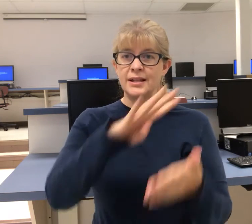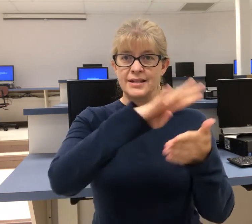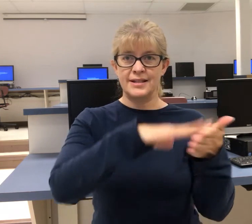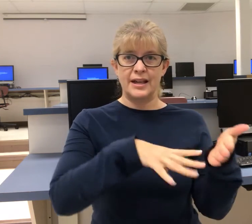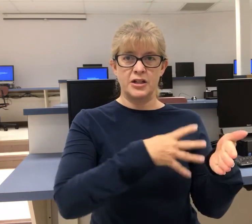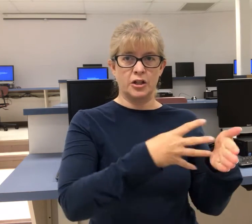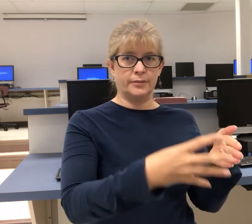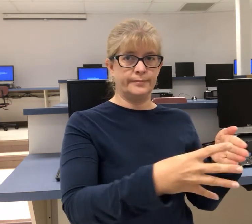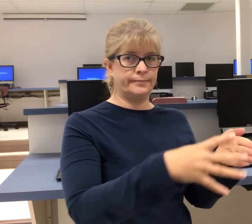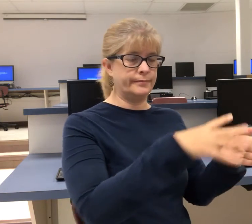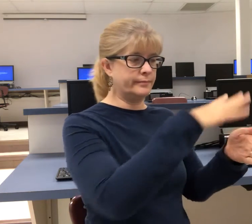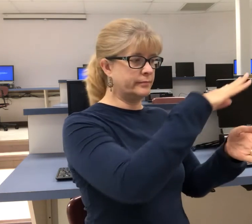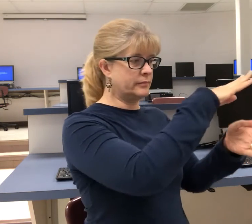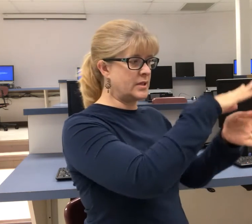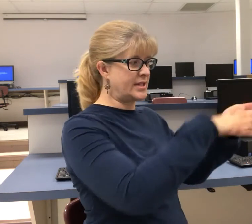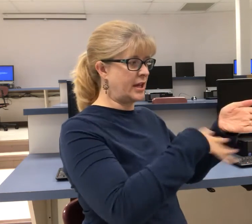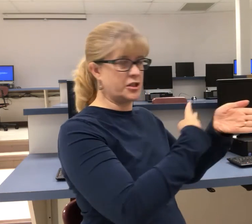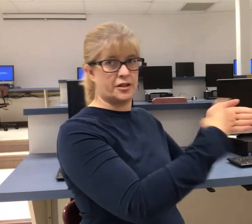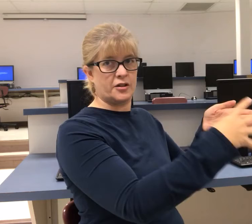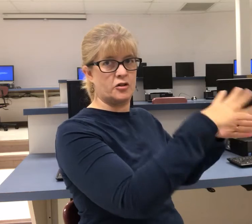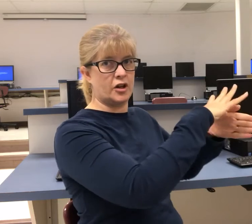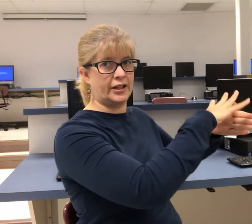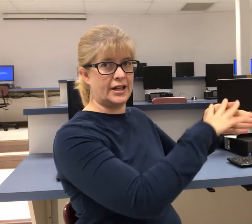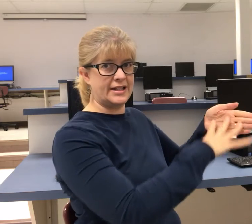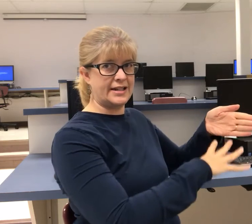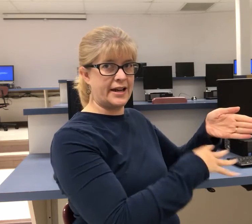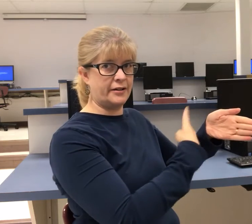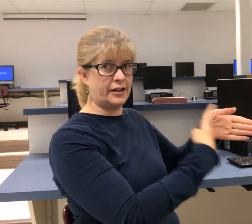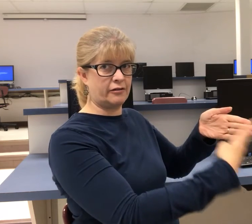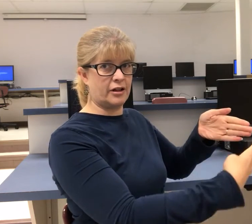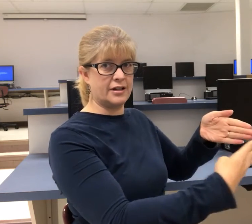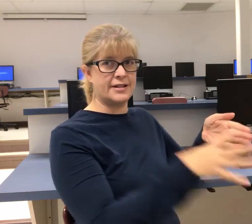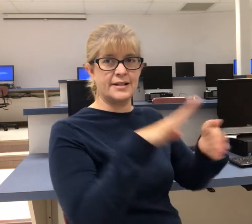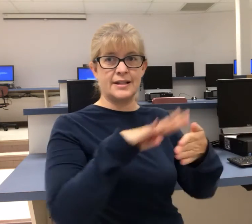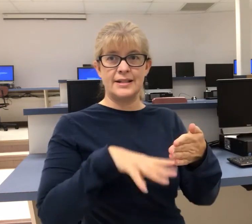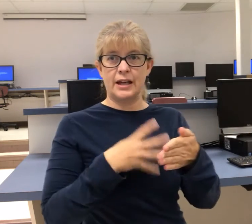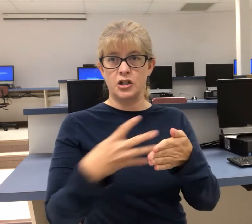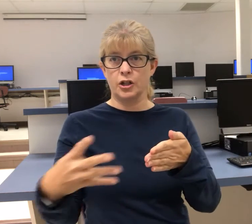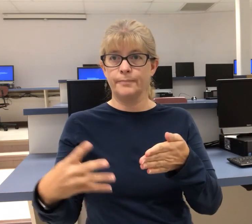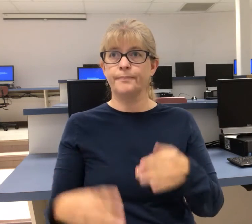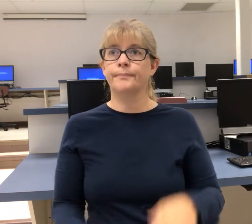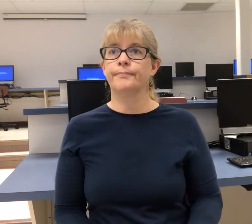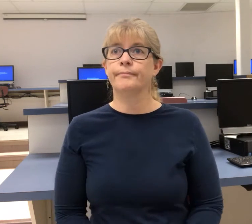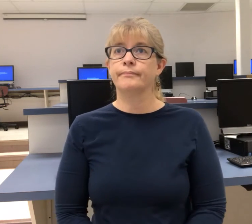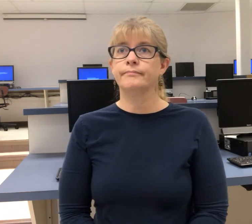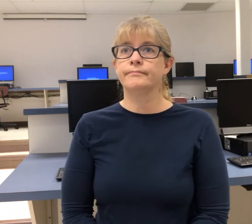schedule so you're drawing lines down and across schedule